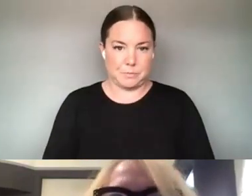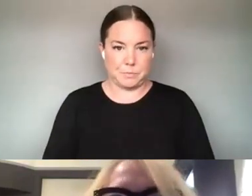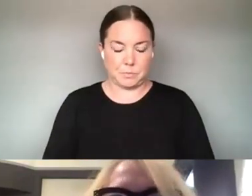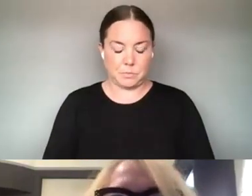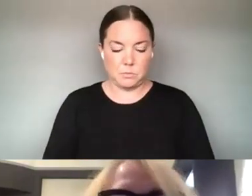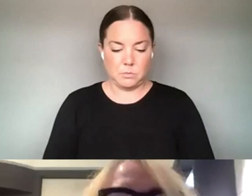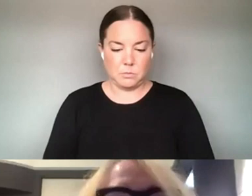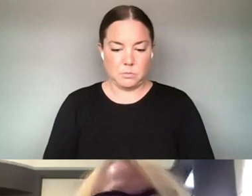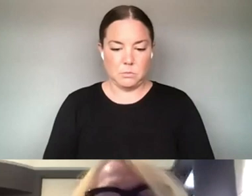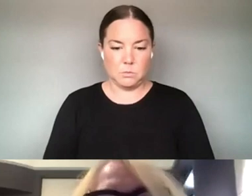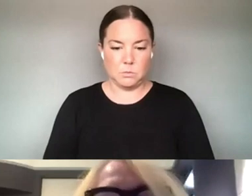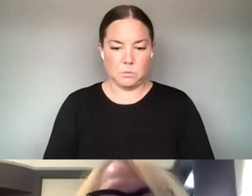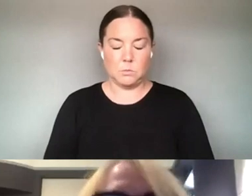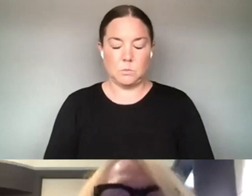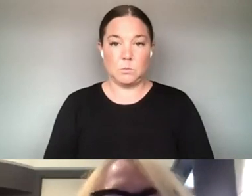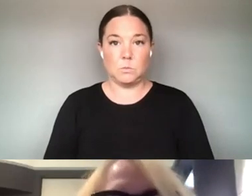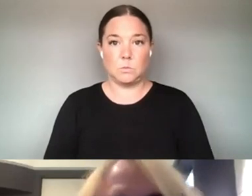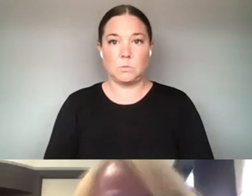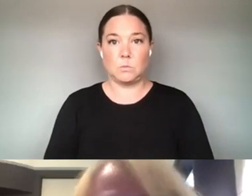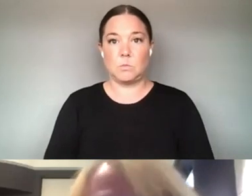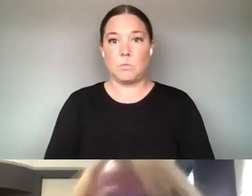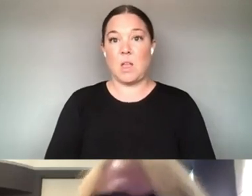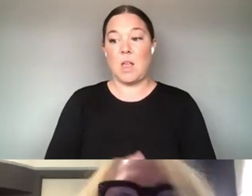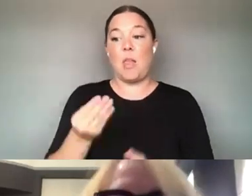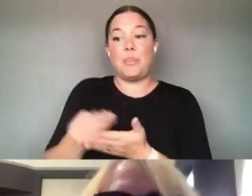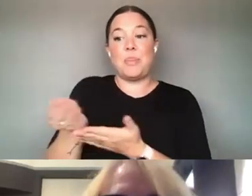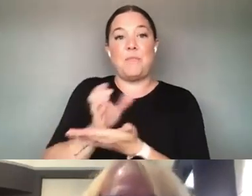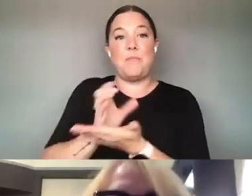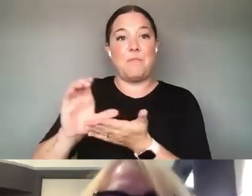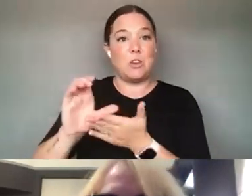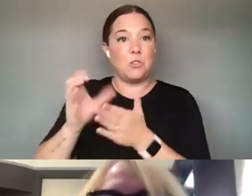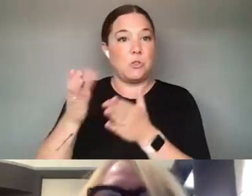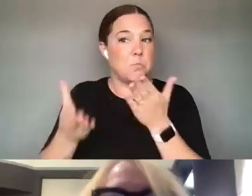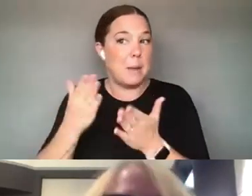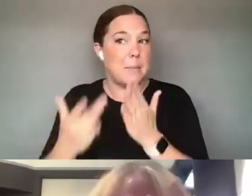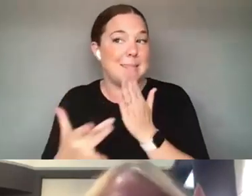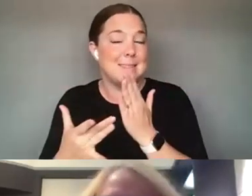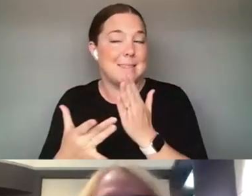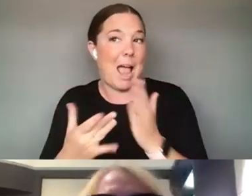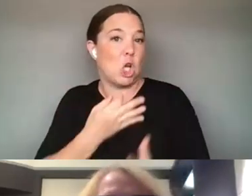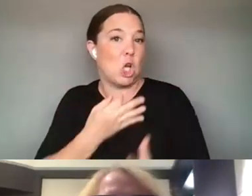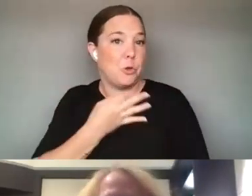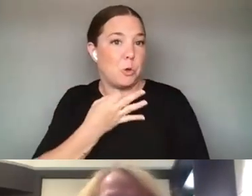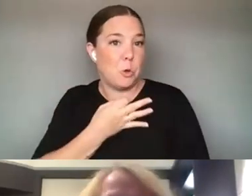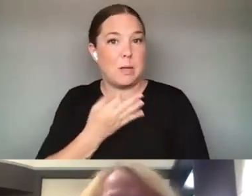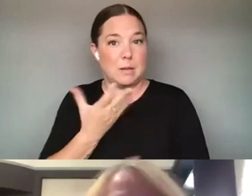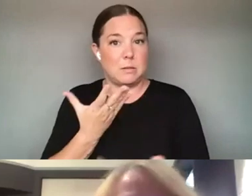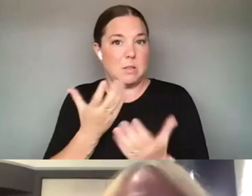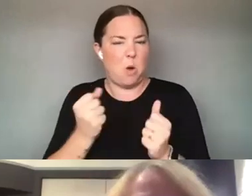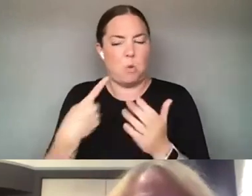I THINK THE ROLE THAT FUNDERS WHO MIGHT BE TECH CURIOUS CAN PLAY NOW. GREAT. OMARI DO YOU HAVE